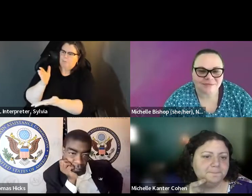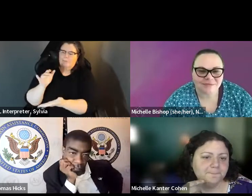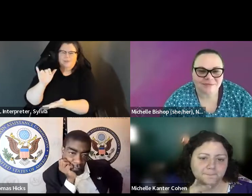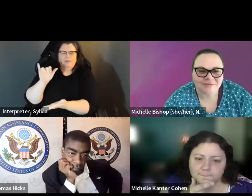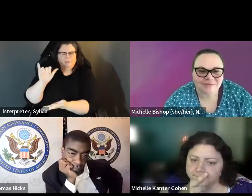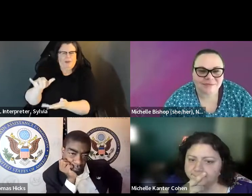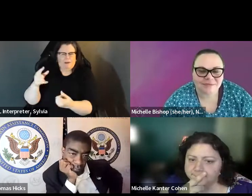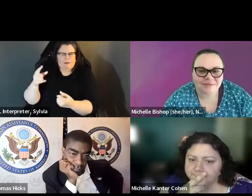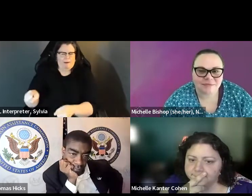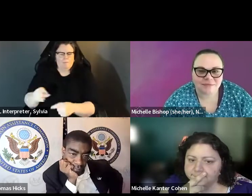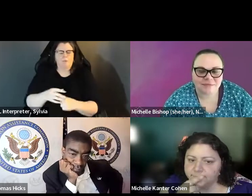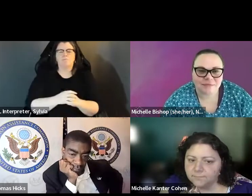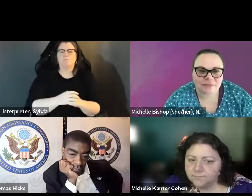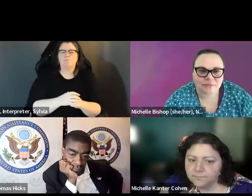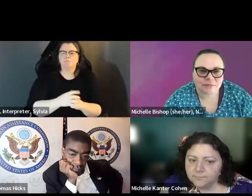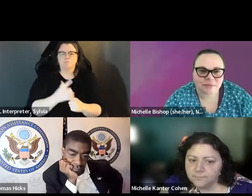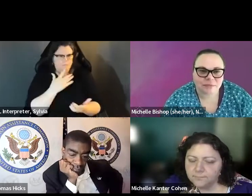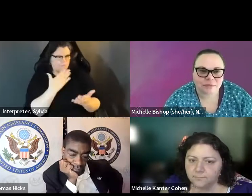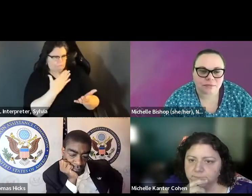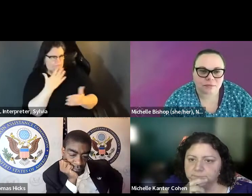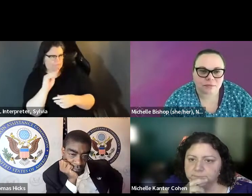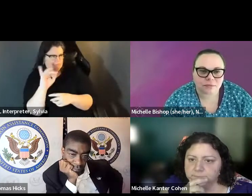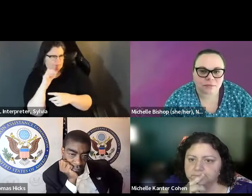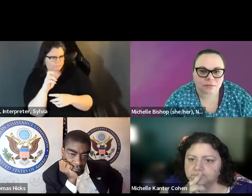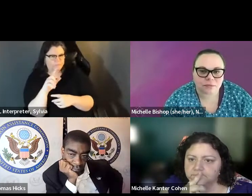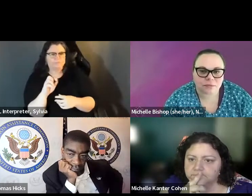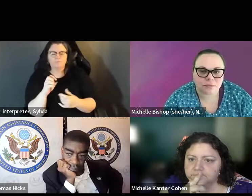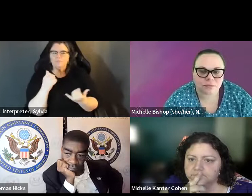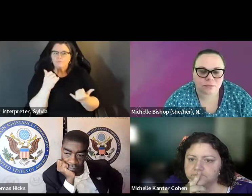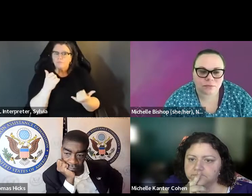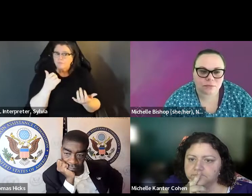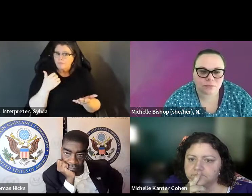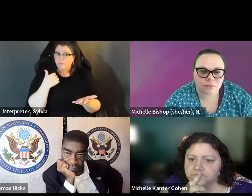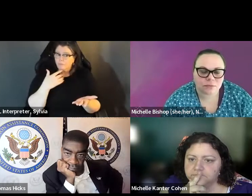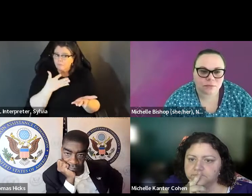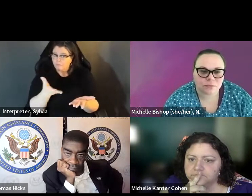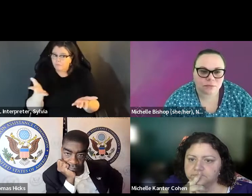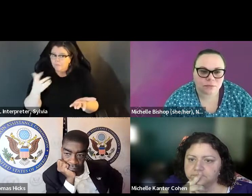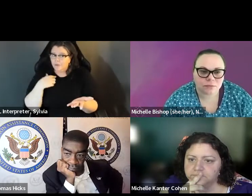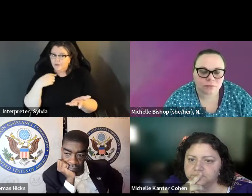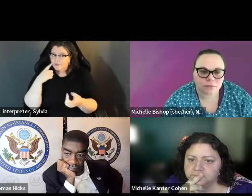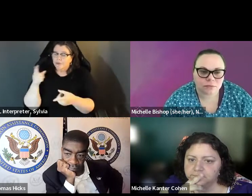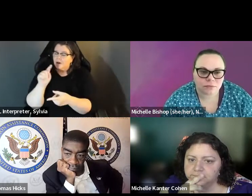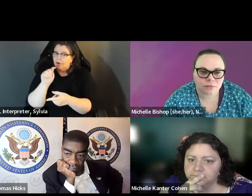that. And before we have to wrap up, I did want to give an opportunity for any questions we have in the chat. Tony